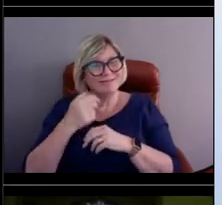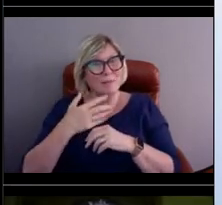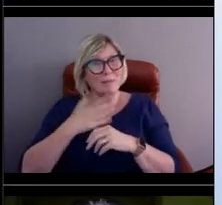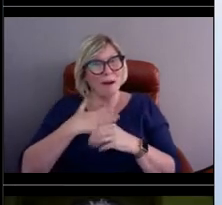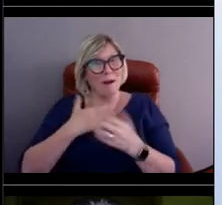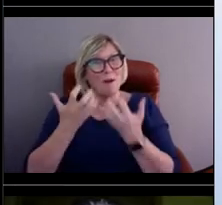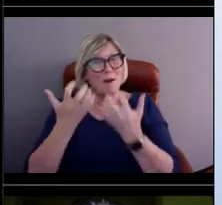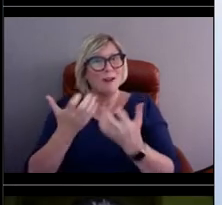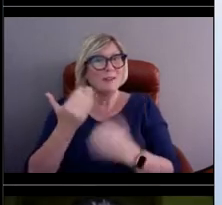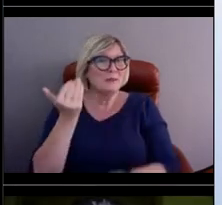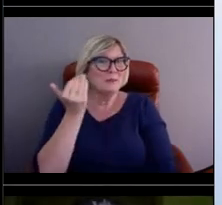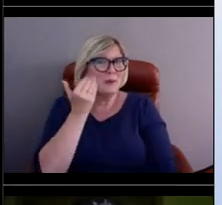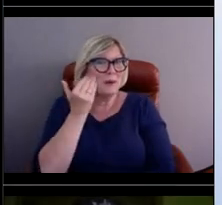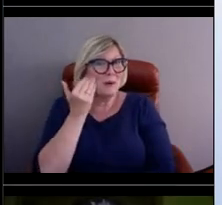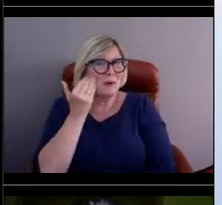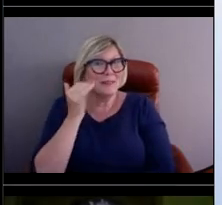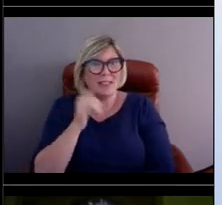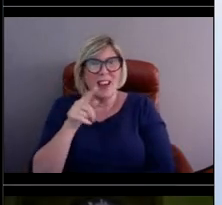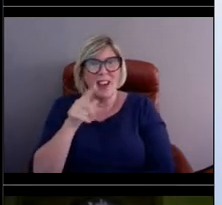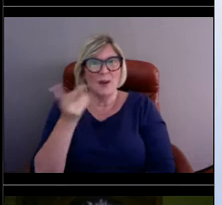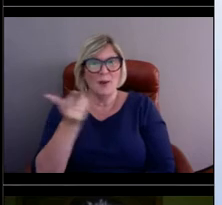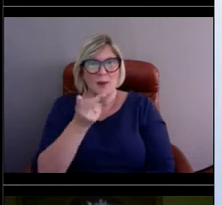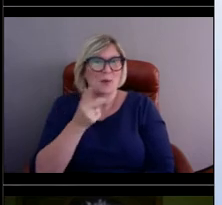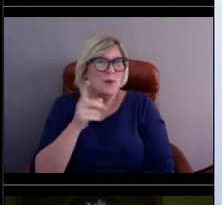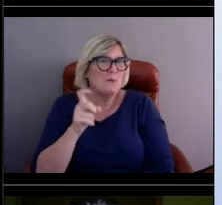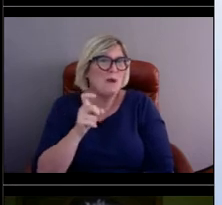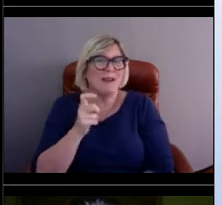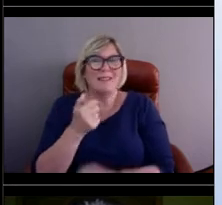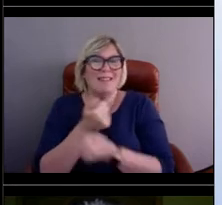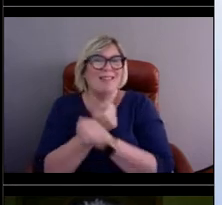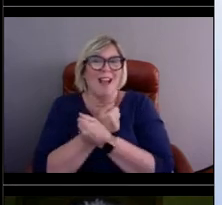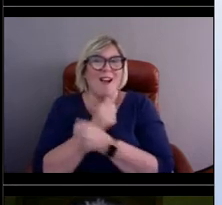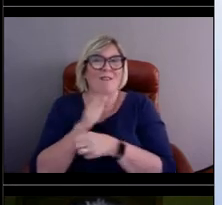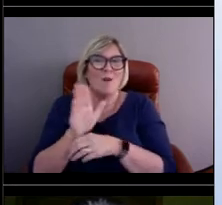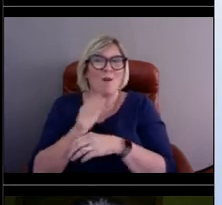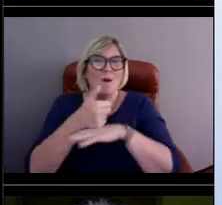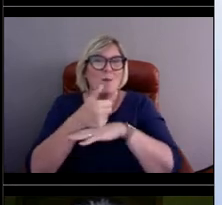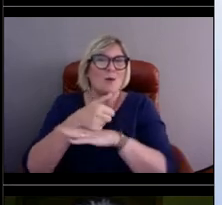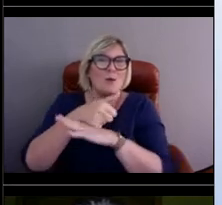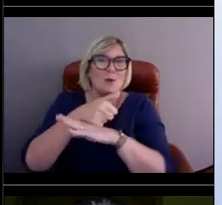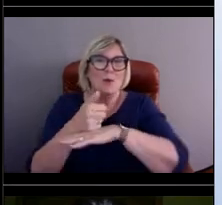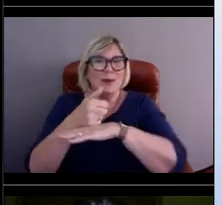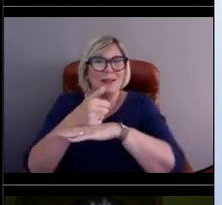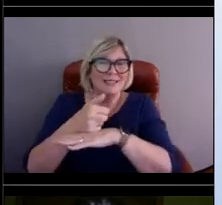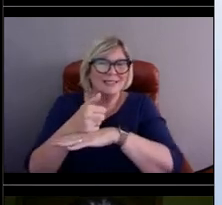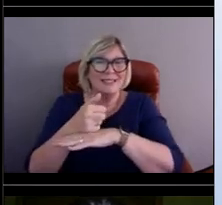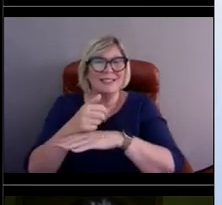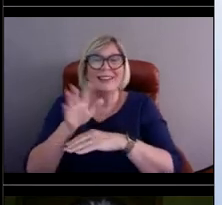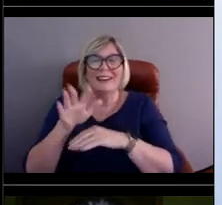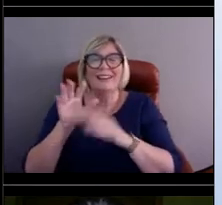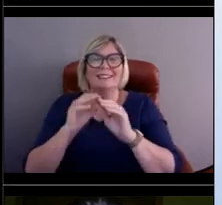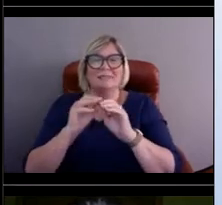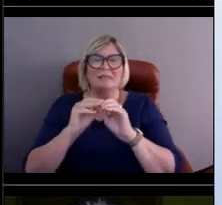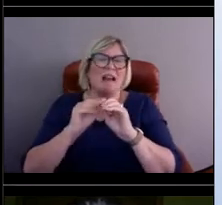that you guys must love your buoys. It's obvious to me that you love your work,